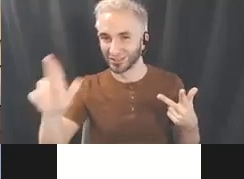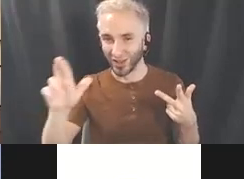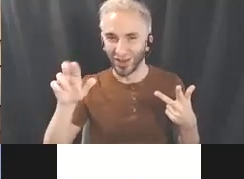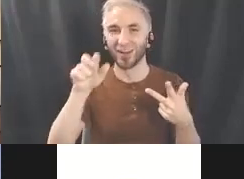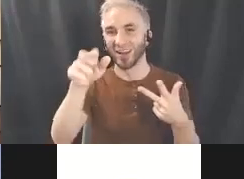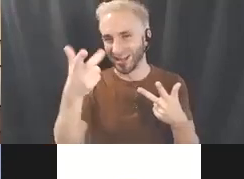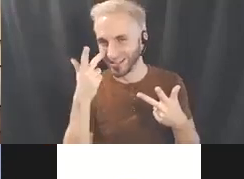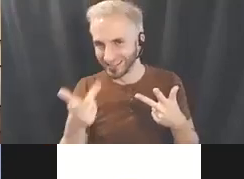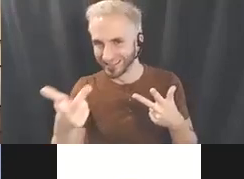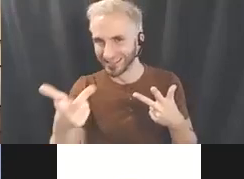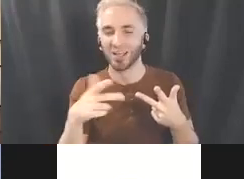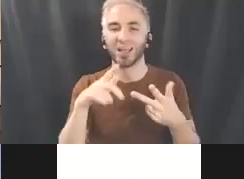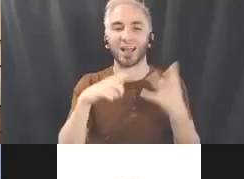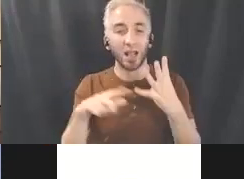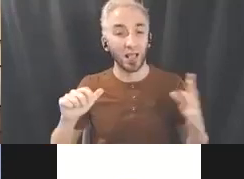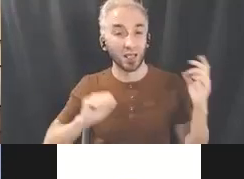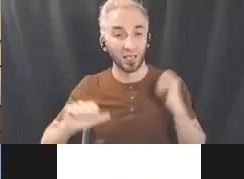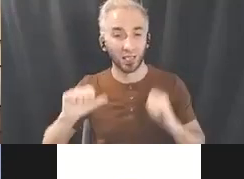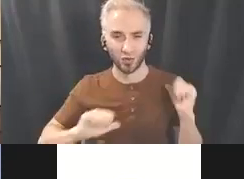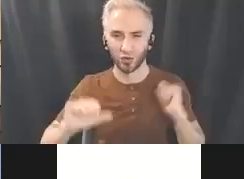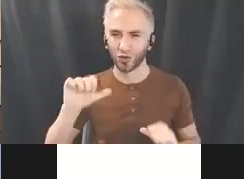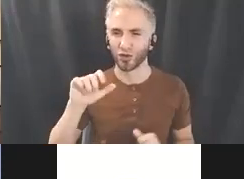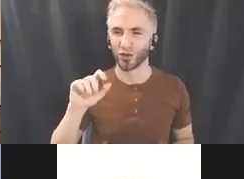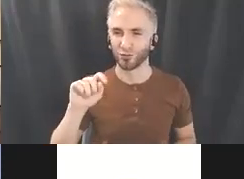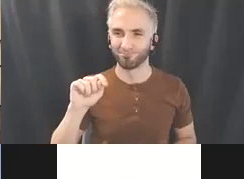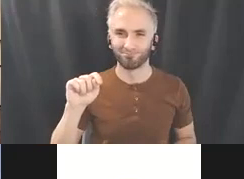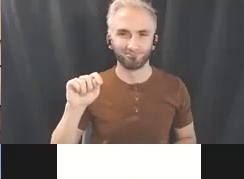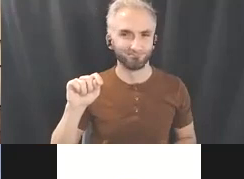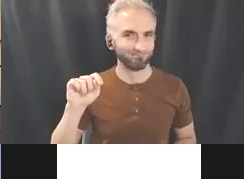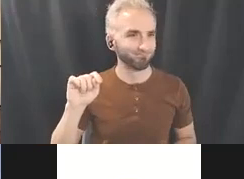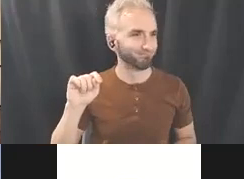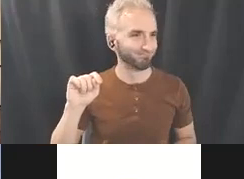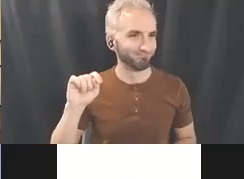as well as Theatre du Poulet all the way from Prague which is Carmen Lee and Roland Au.